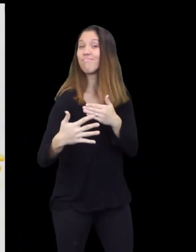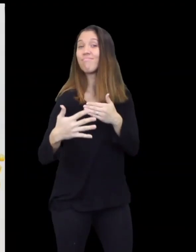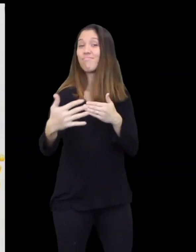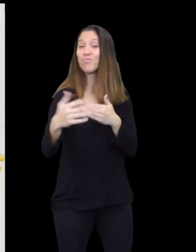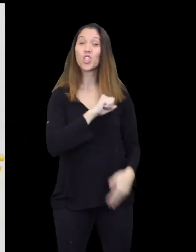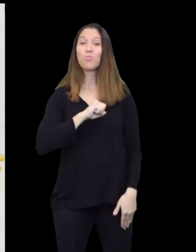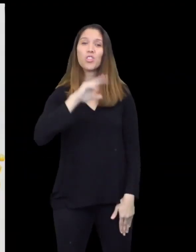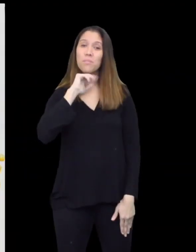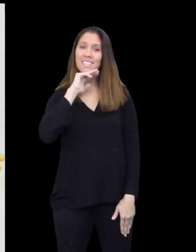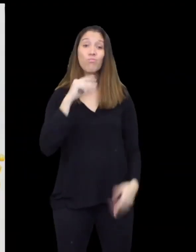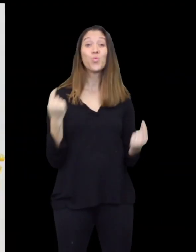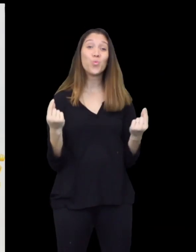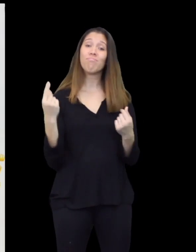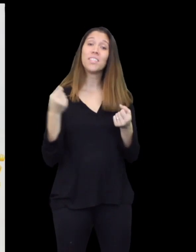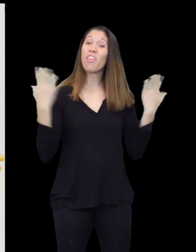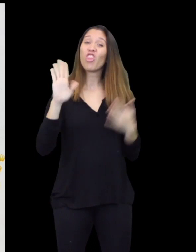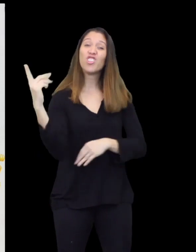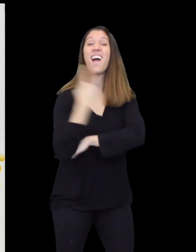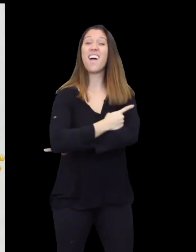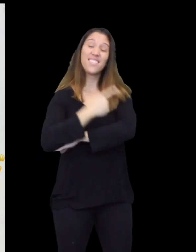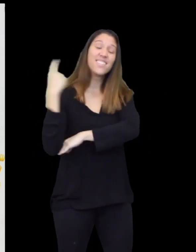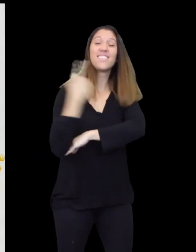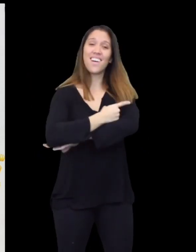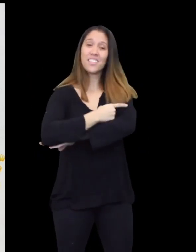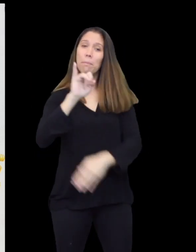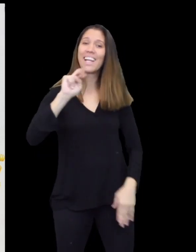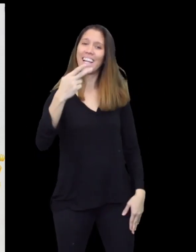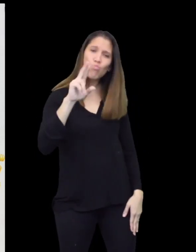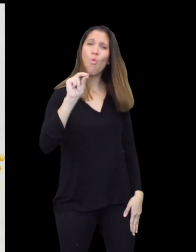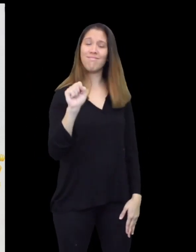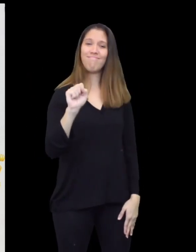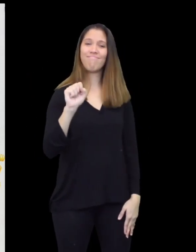From that moment on, the Superpigs spent all their days being heroes.